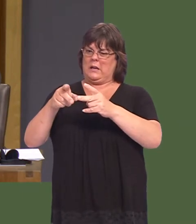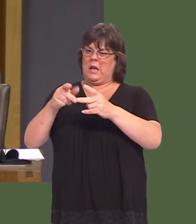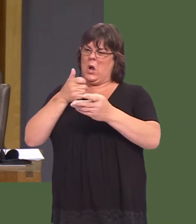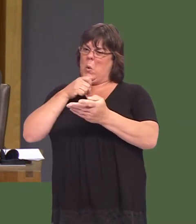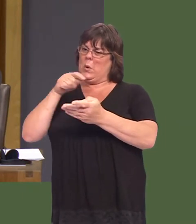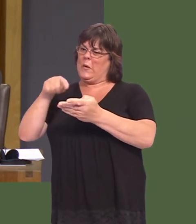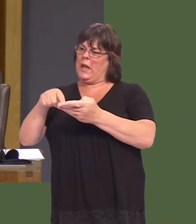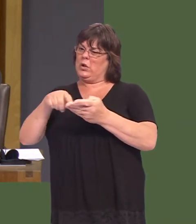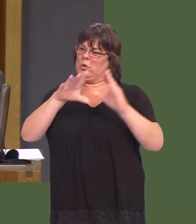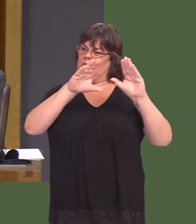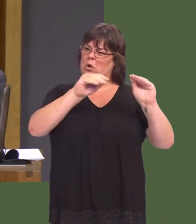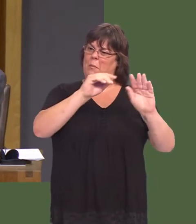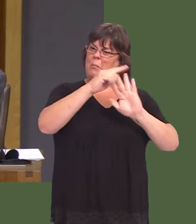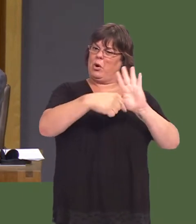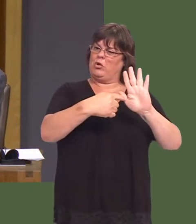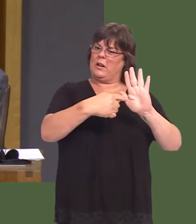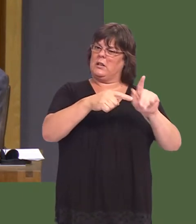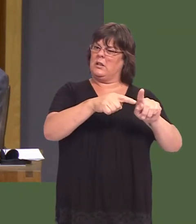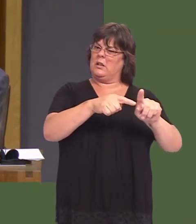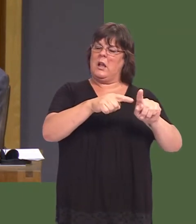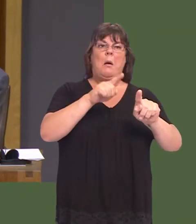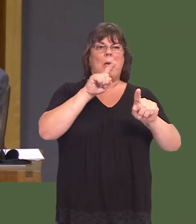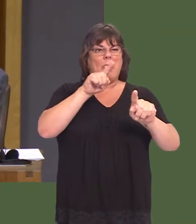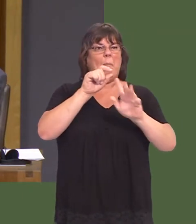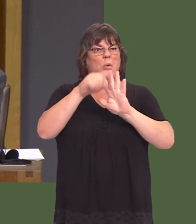a project that would utterly transform the whole of south-east Wales.